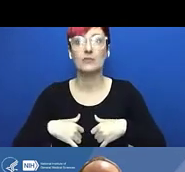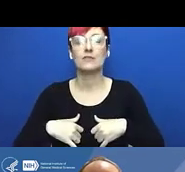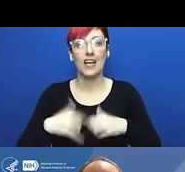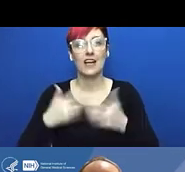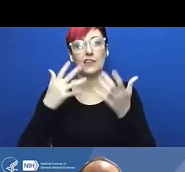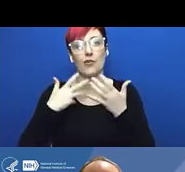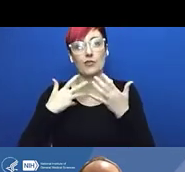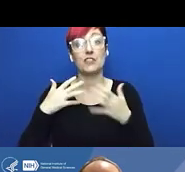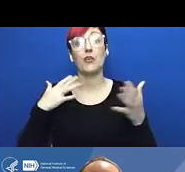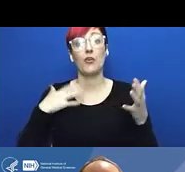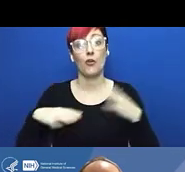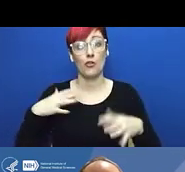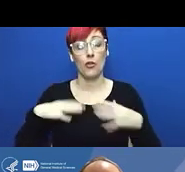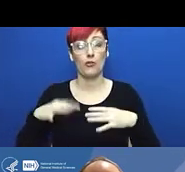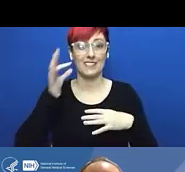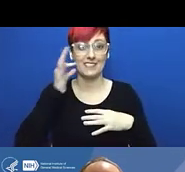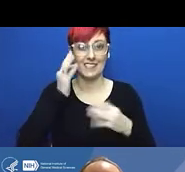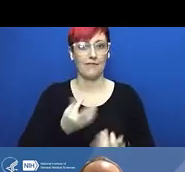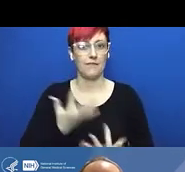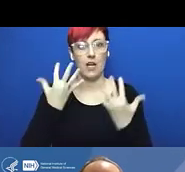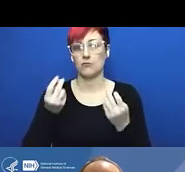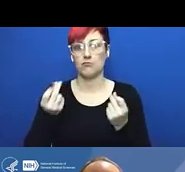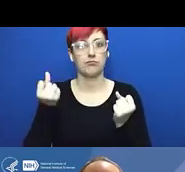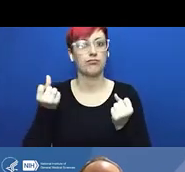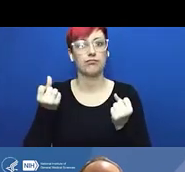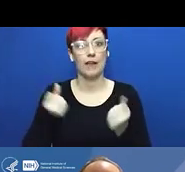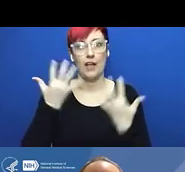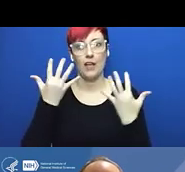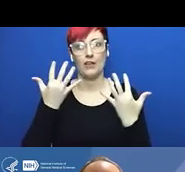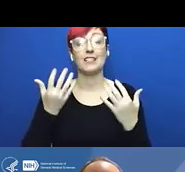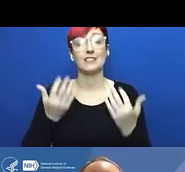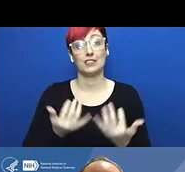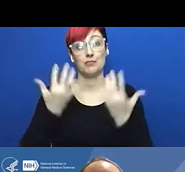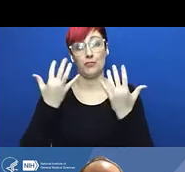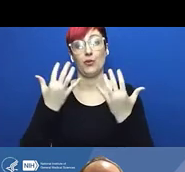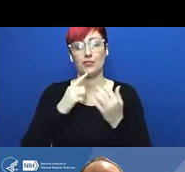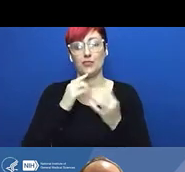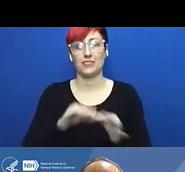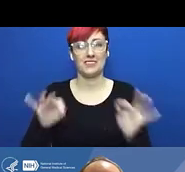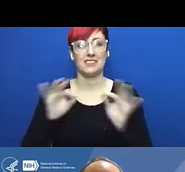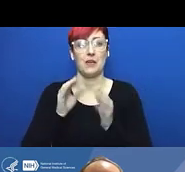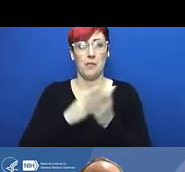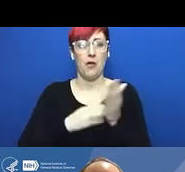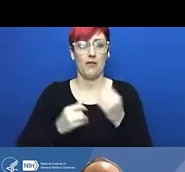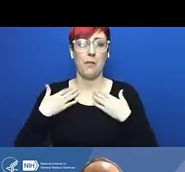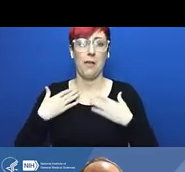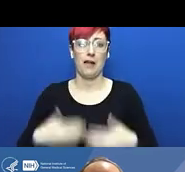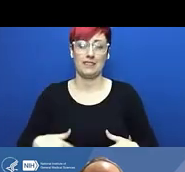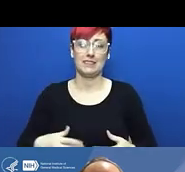Okay, so we're going to go live about 30 seconds prior to the hour because it takes Zoom a while